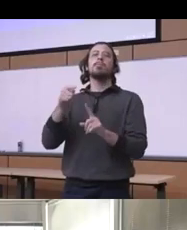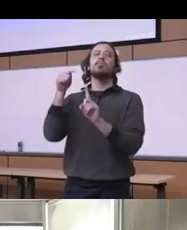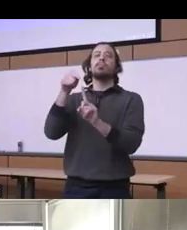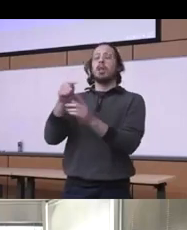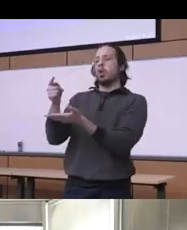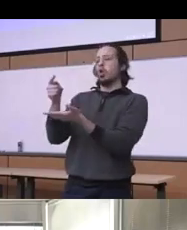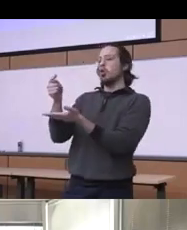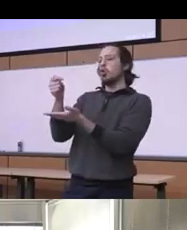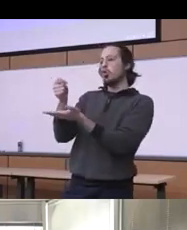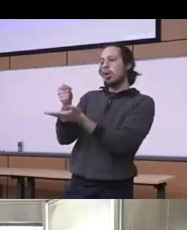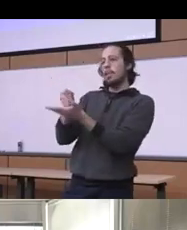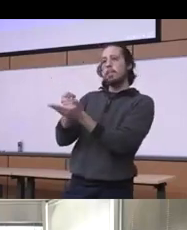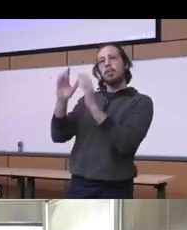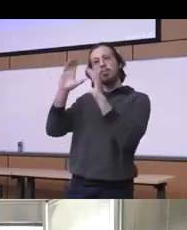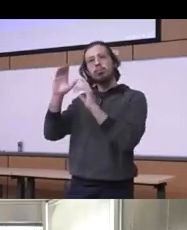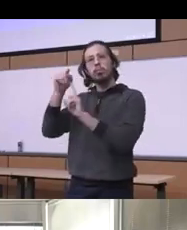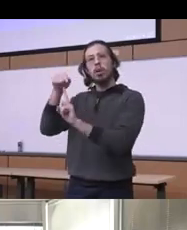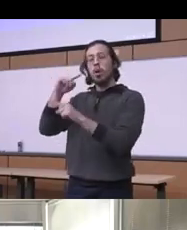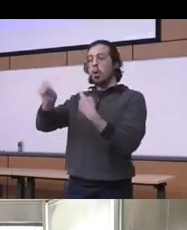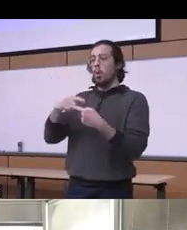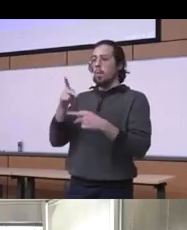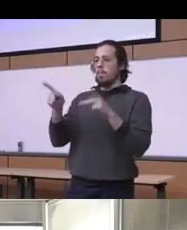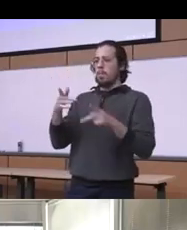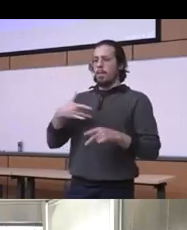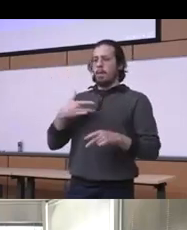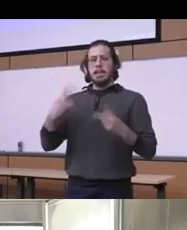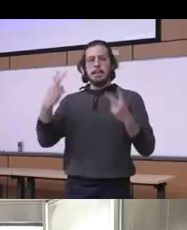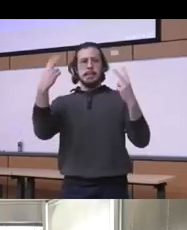when people have been really stigmatized you know and they are not going to really seek